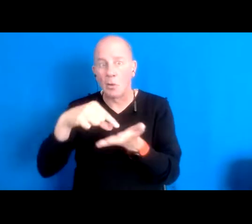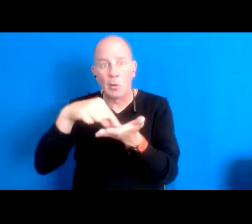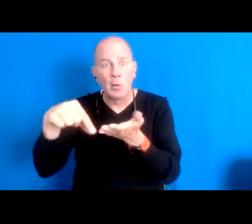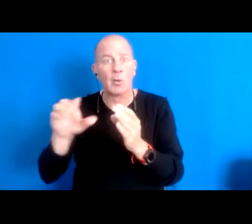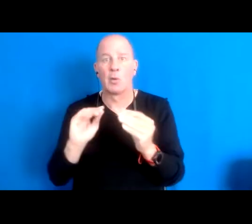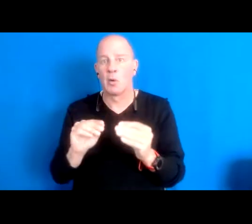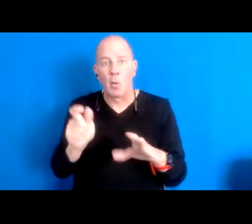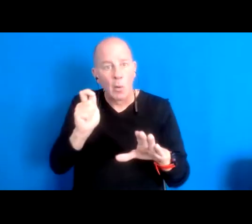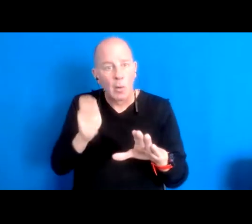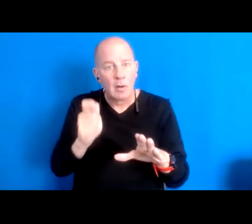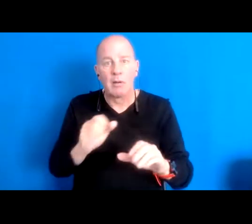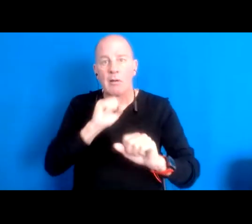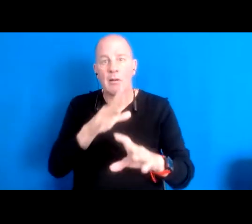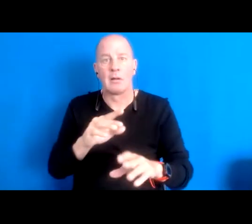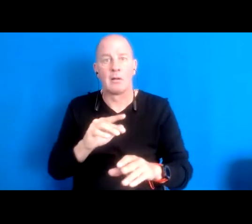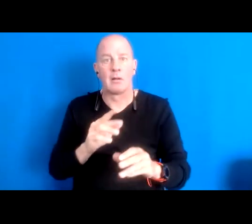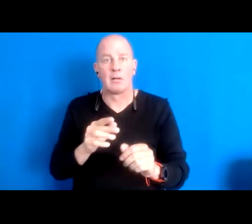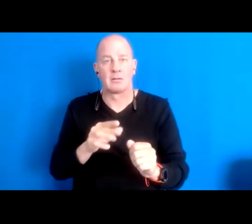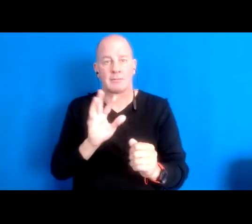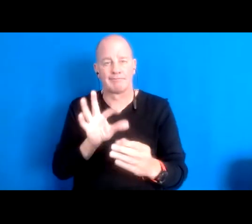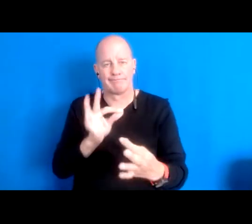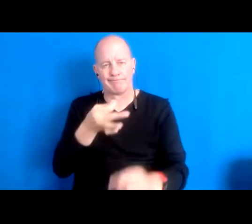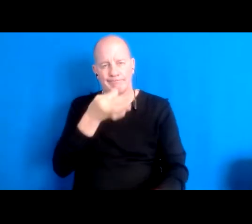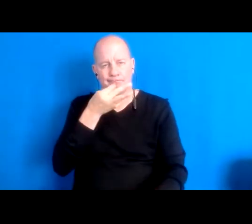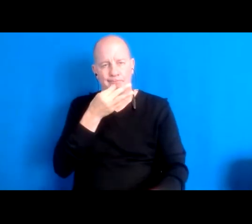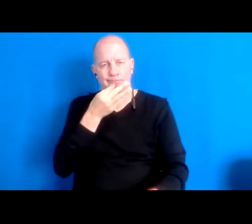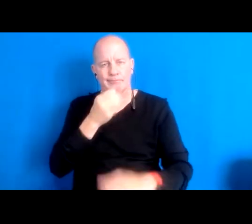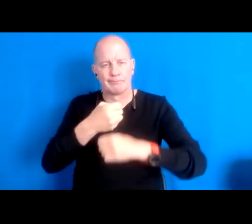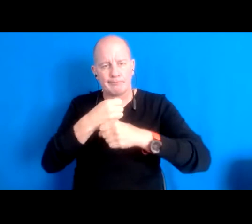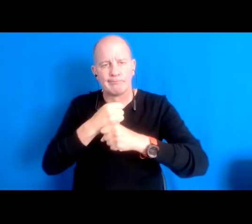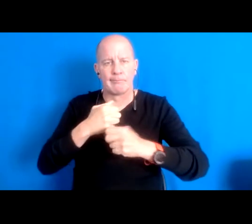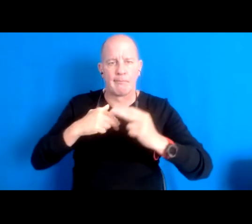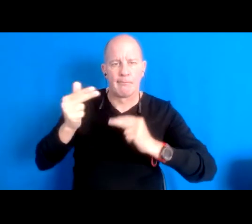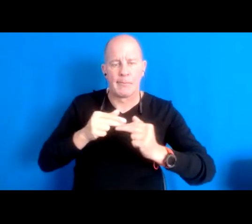15:49:27 You know, I mean like, I don't know how to call on how to describe it really but